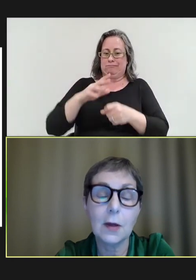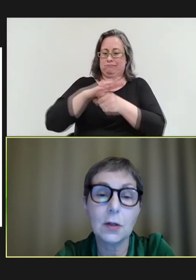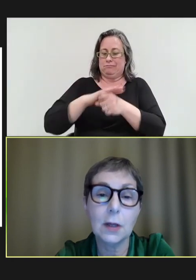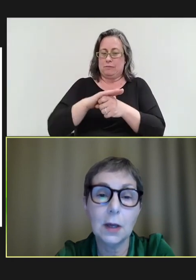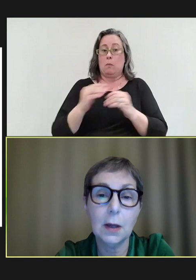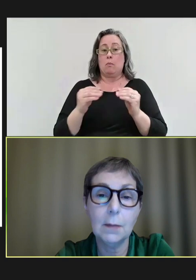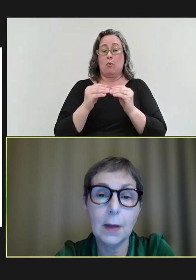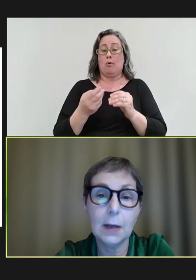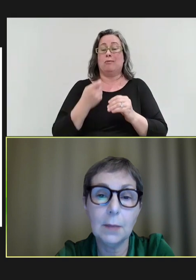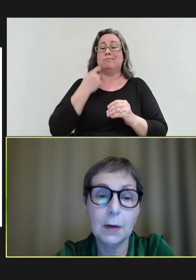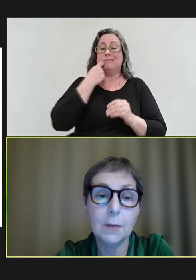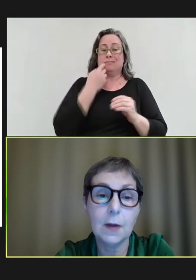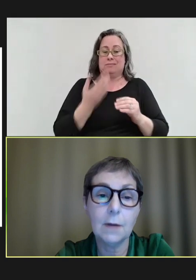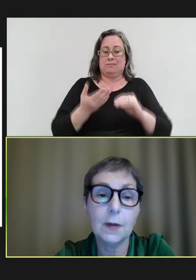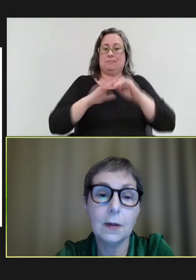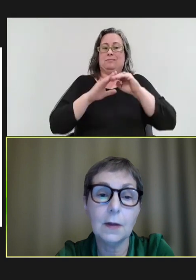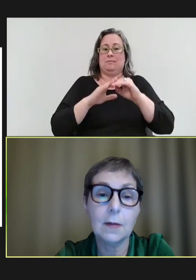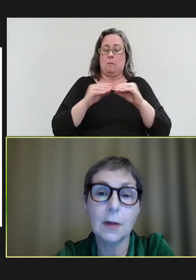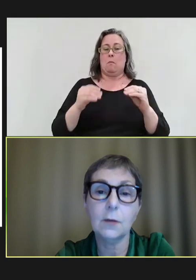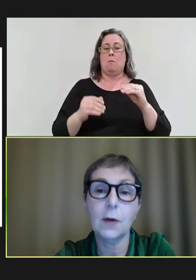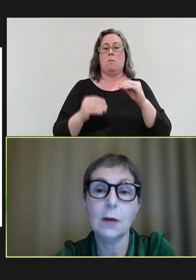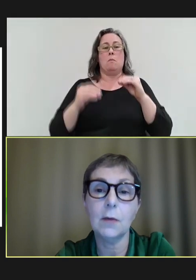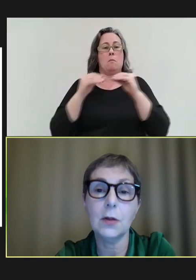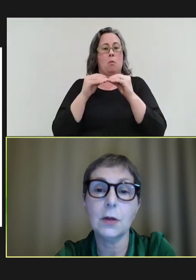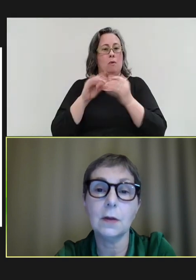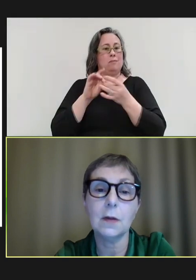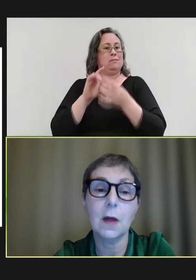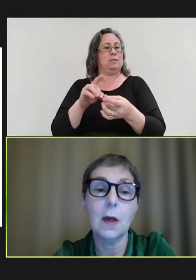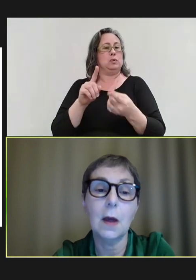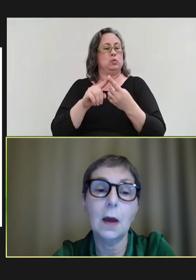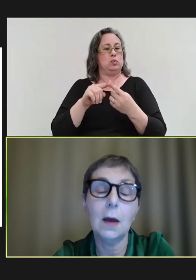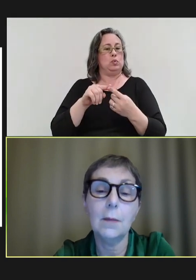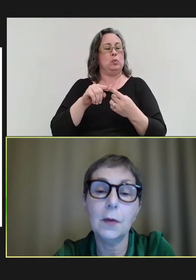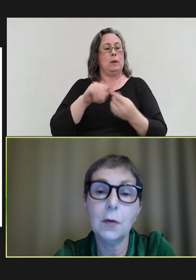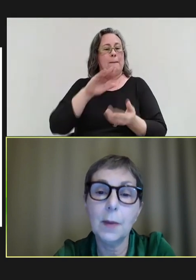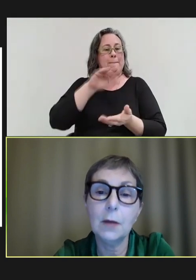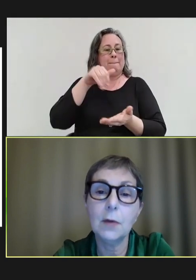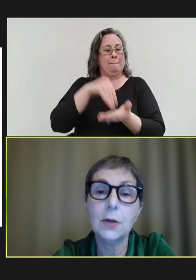actually mainly been observed in the eastern Mediterranean region and the European region,